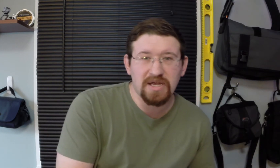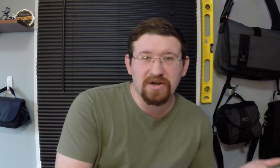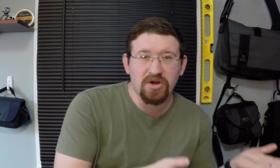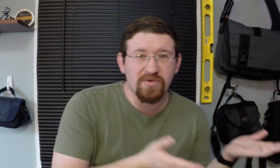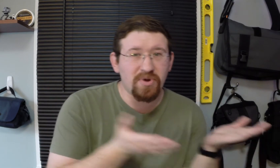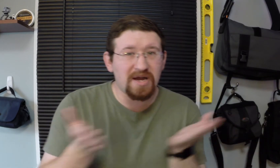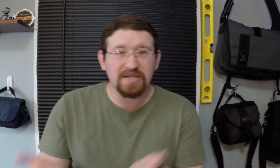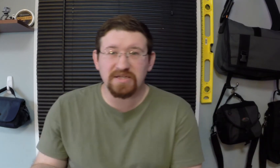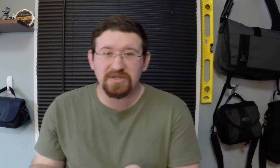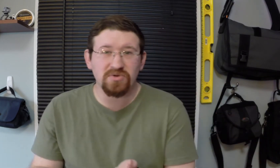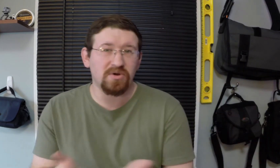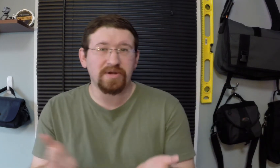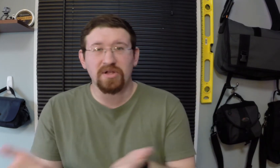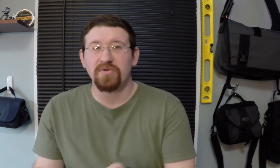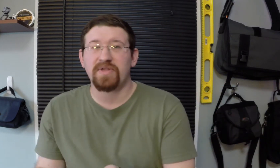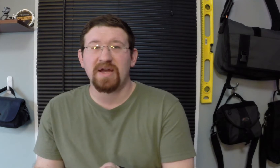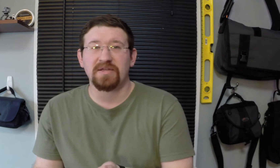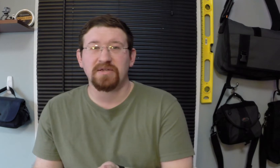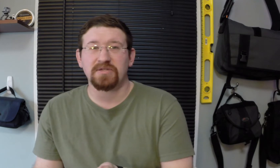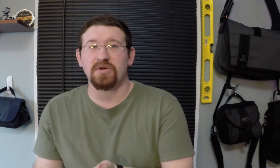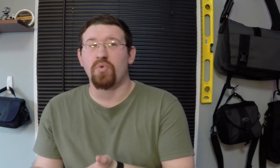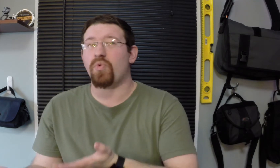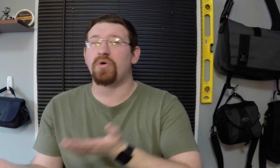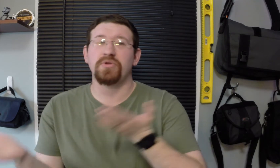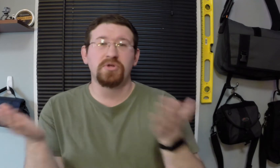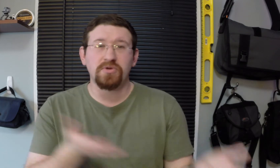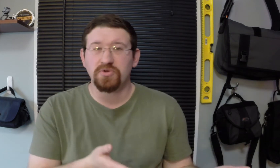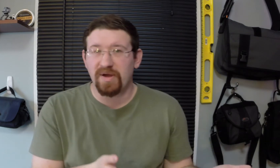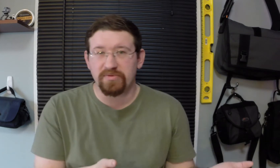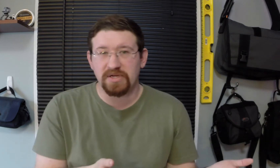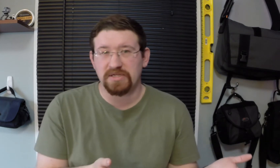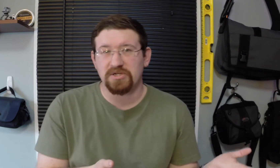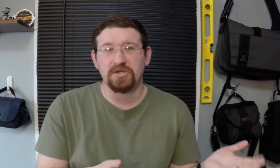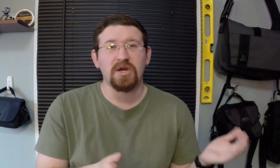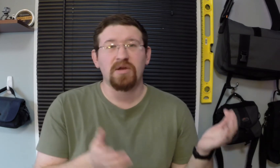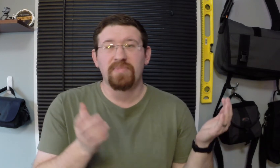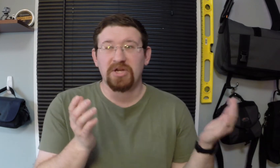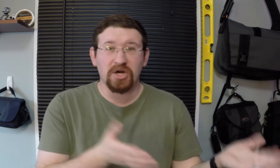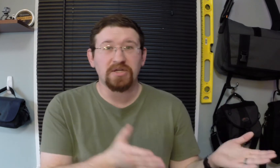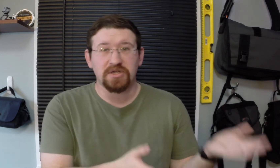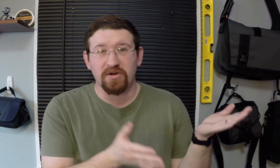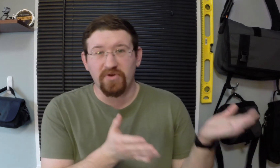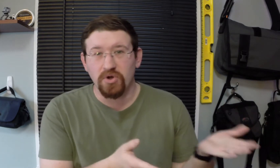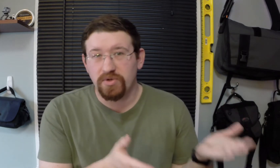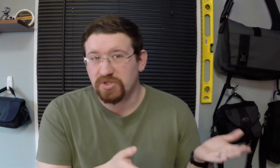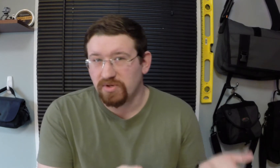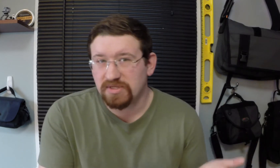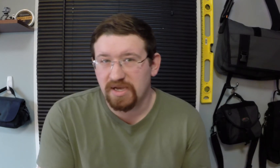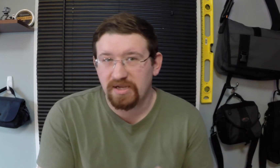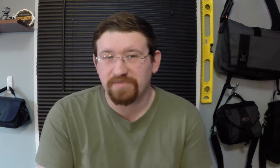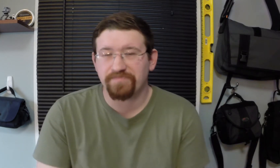and all the protestants who don't get along with Catholics won't use the Bible translation. because of who is doing the signing.